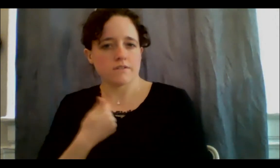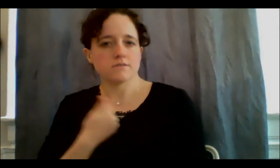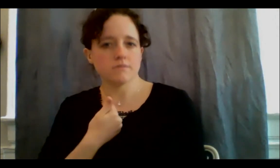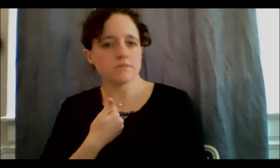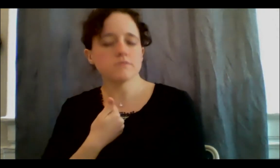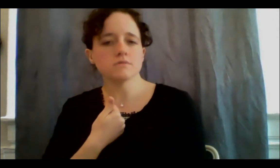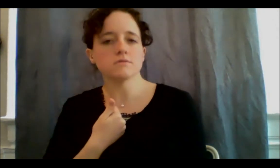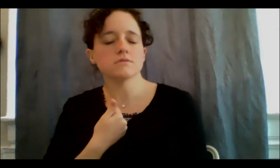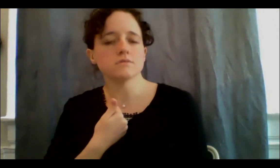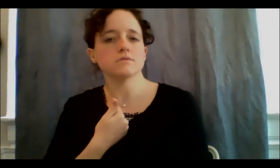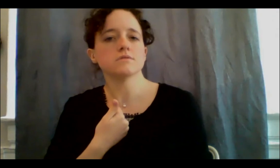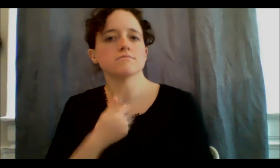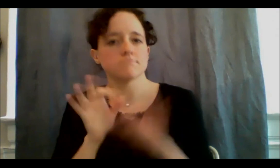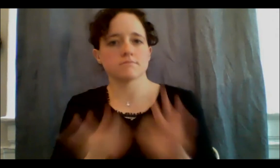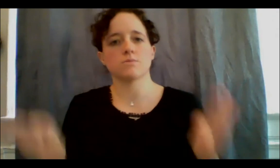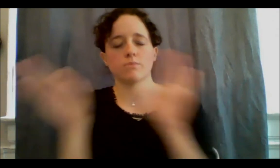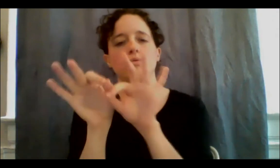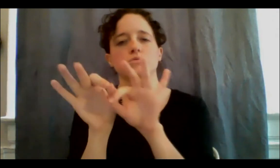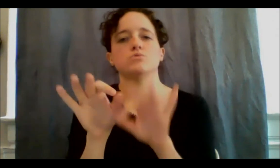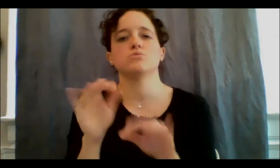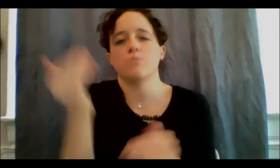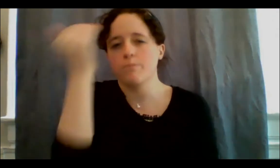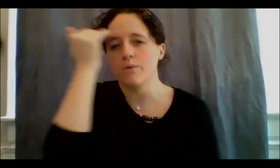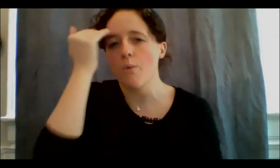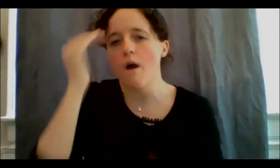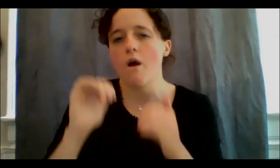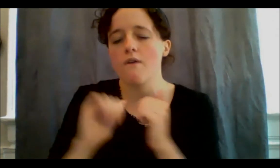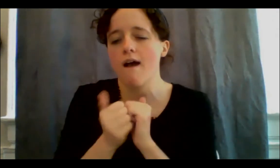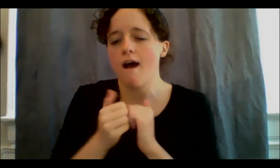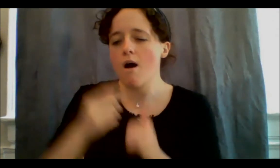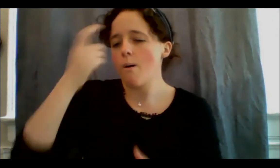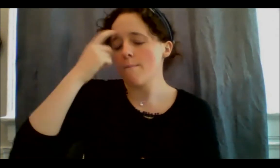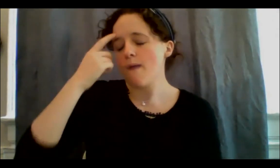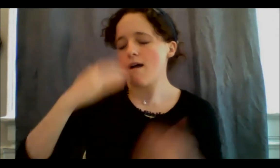how our bodies and our minds talk to us, and what we need as human beings,